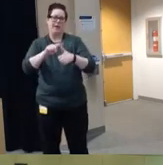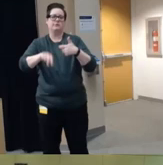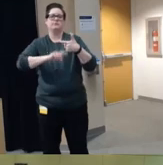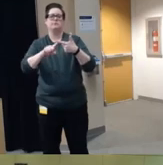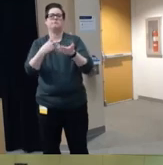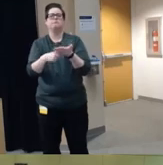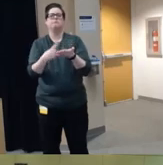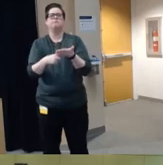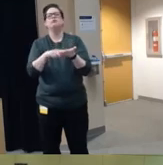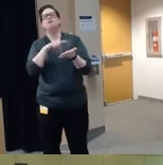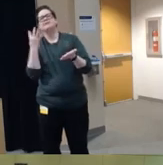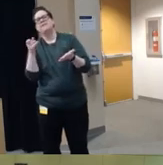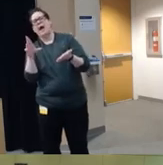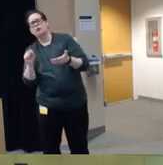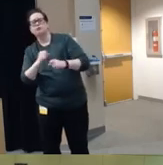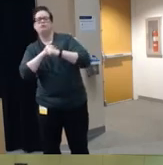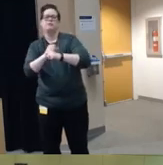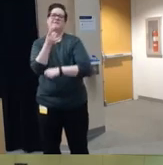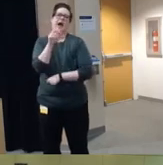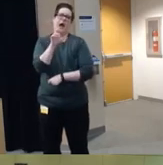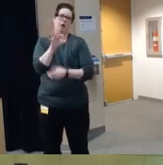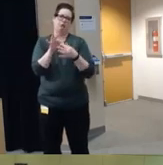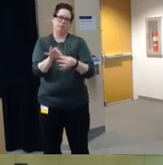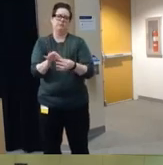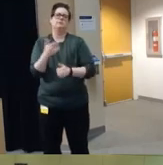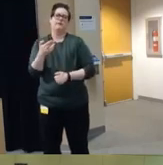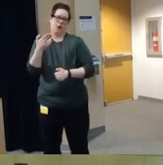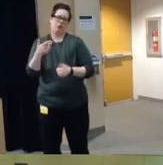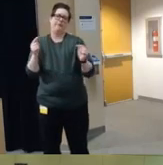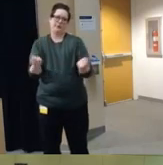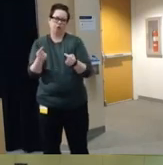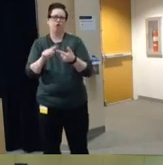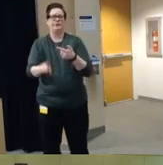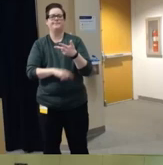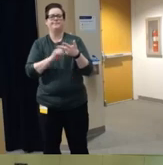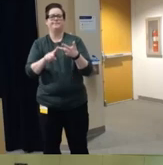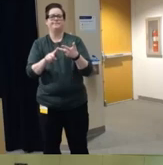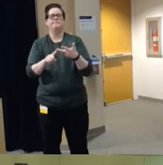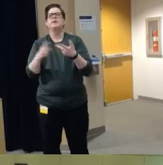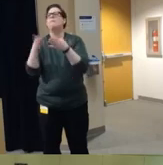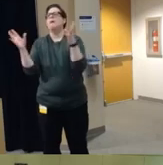and protective factors related to those injuries and how we can apply Public Health principles um